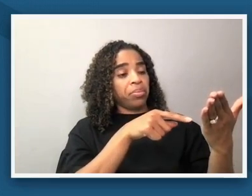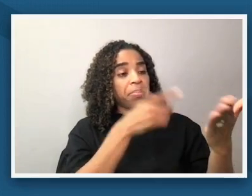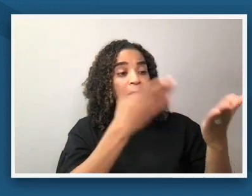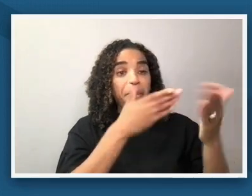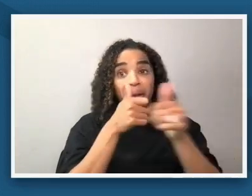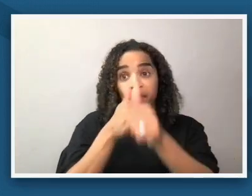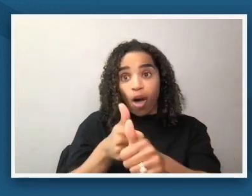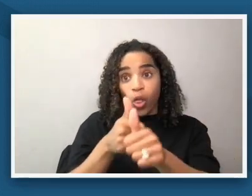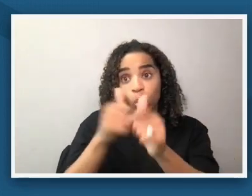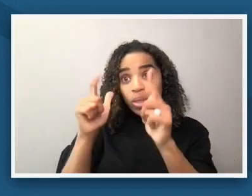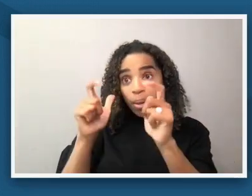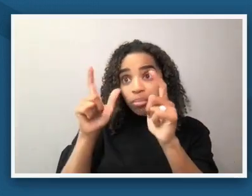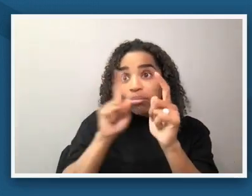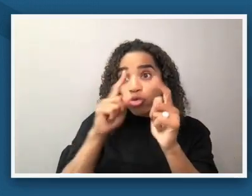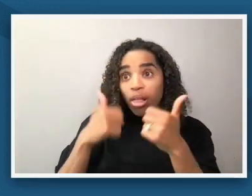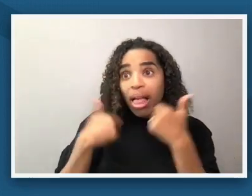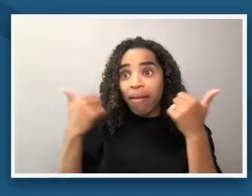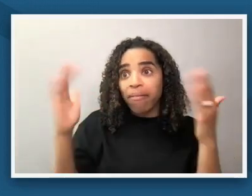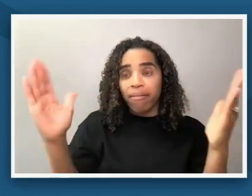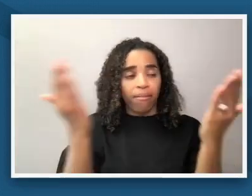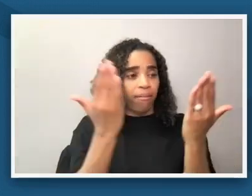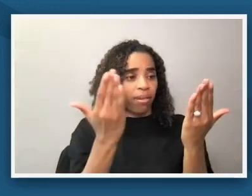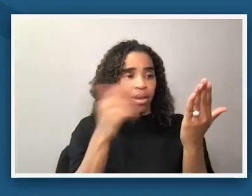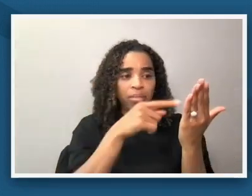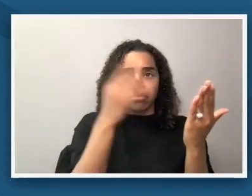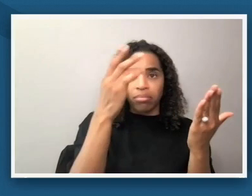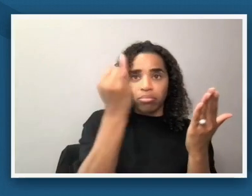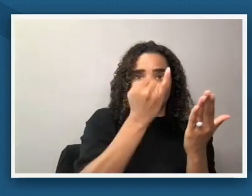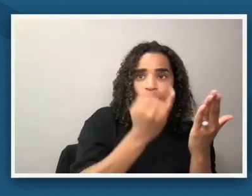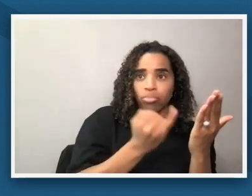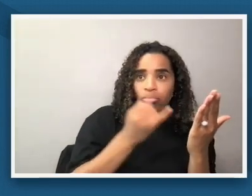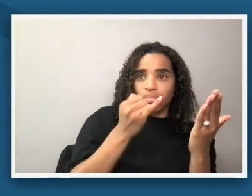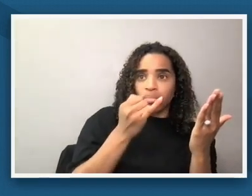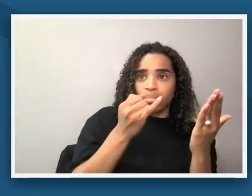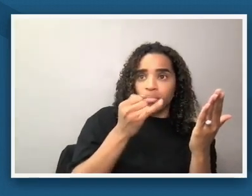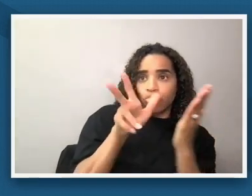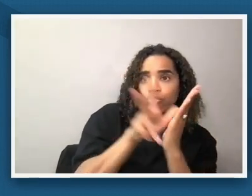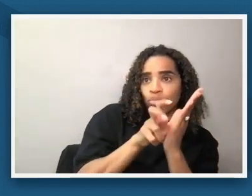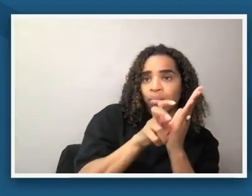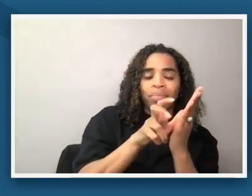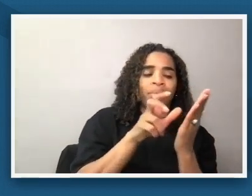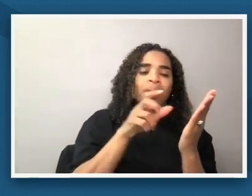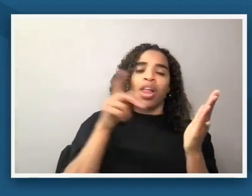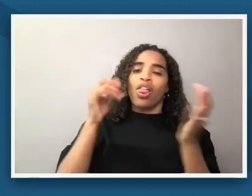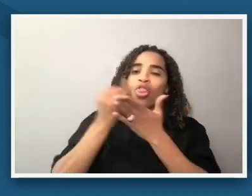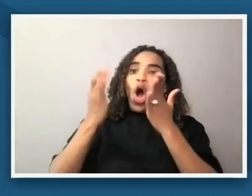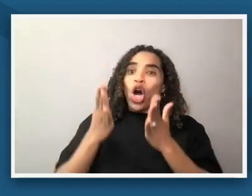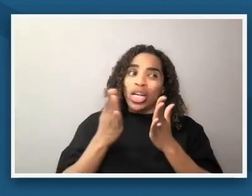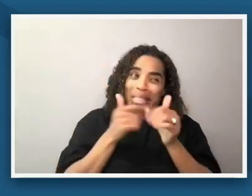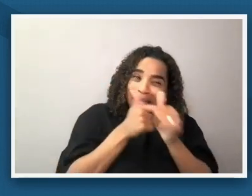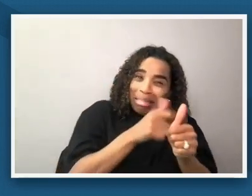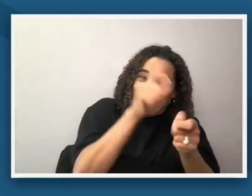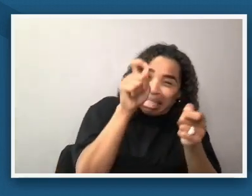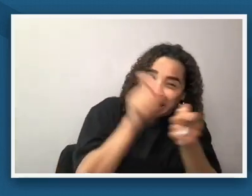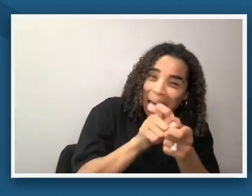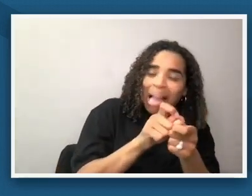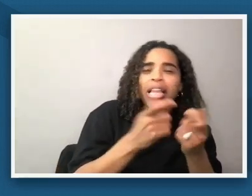you do always have to take into consideration that artistic interpretation i don't i haven't really ever thought